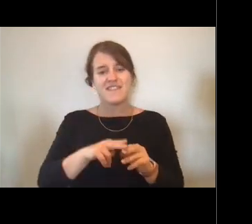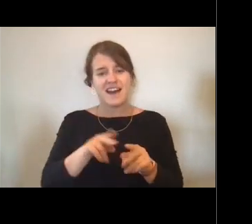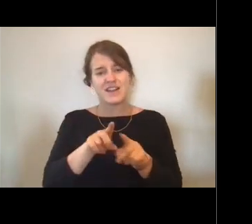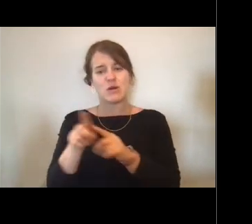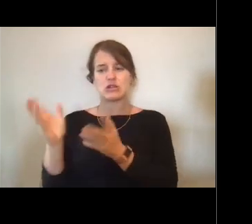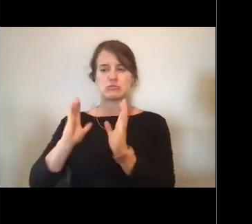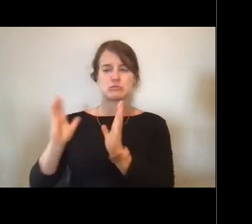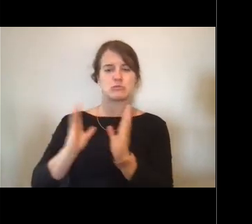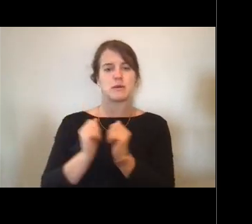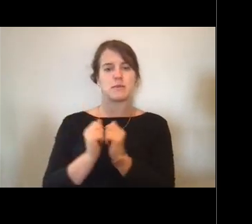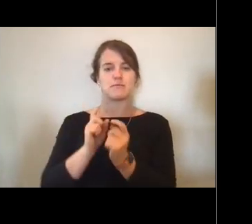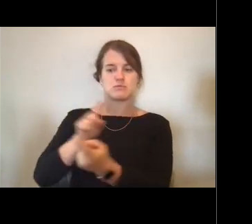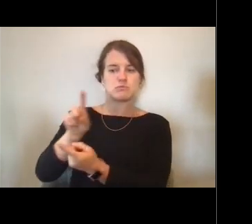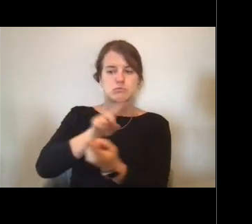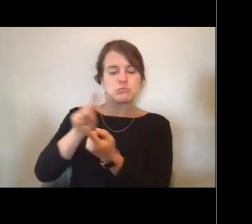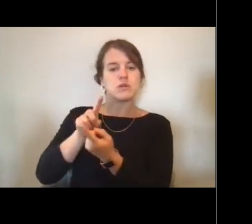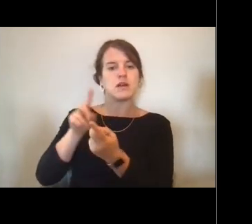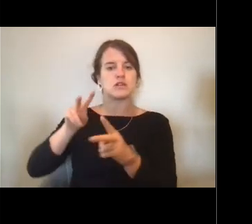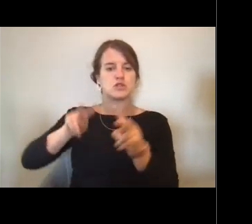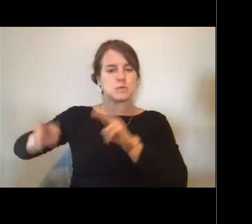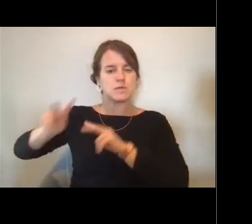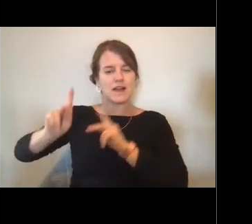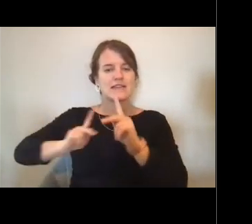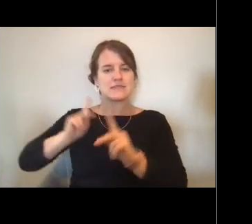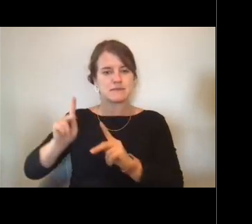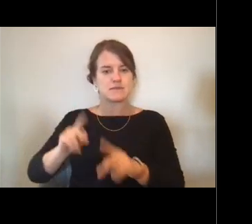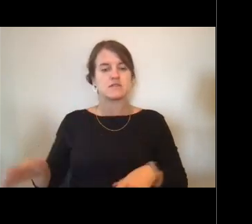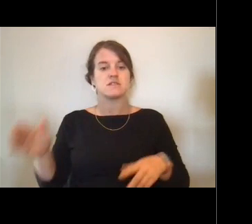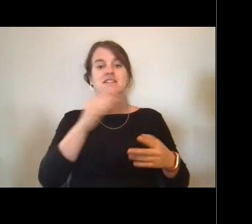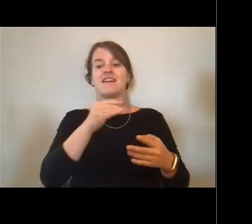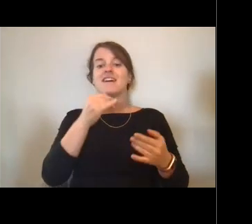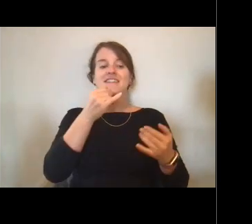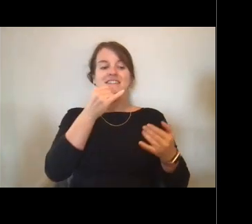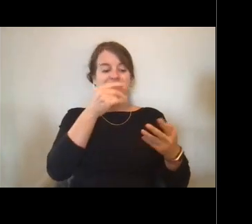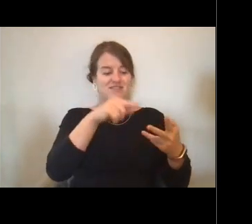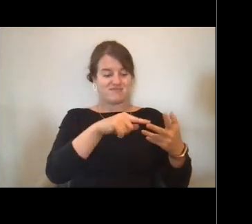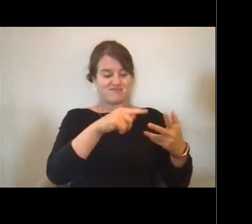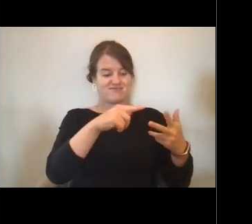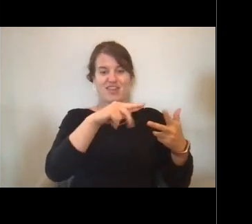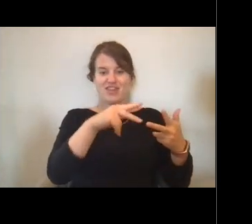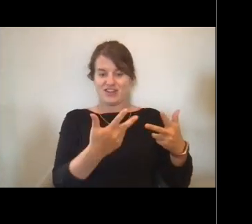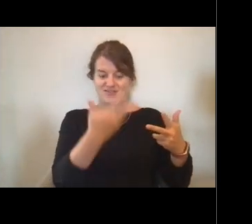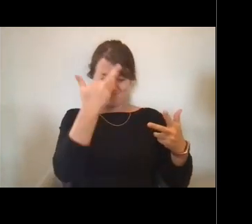When you finish your XO assignment you go back to land do your three years on land